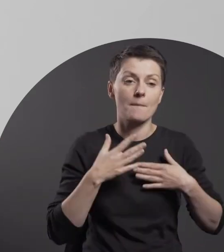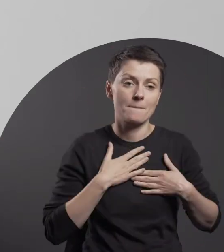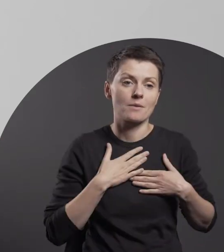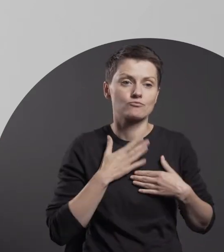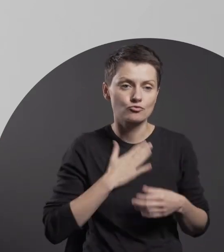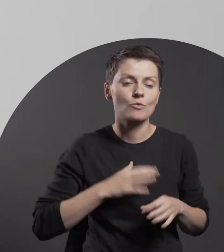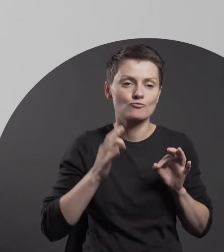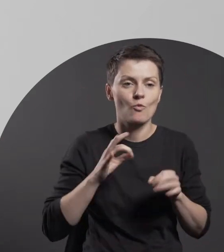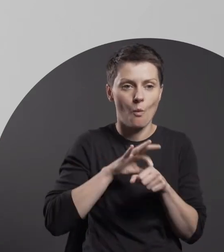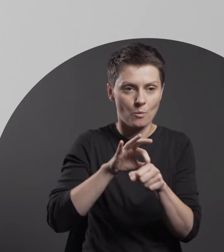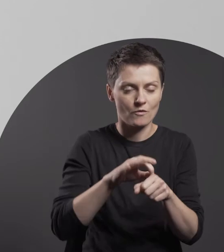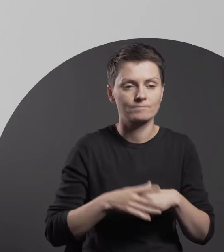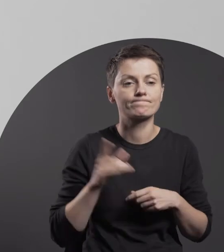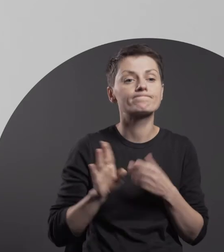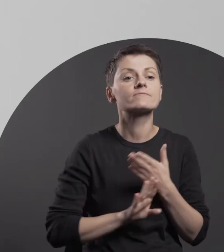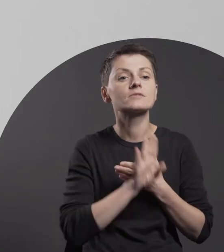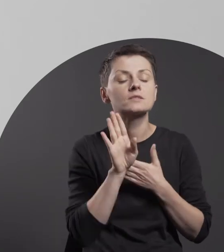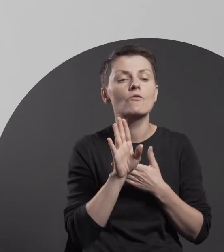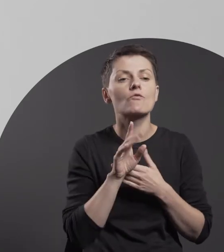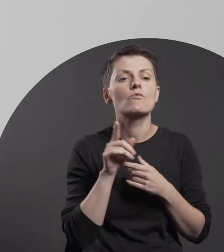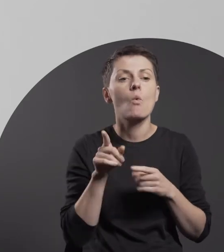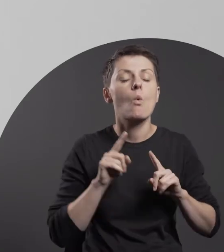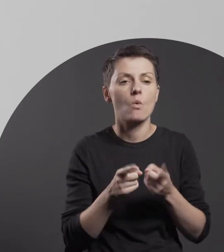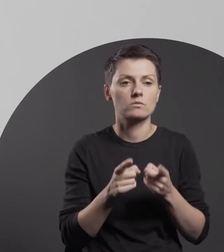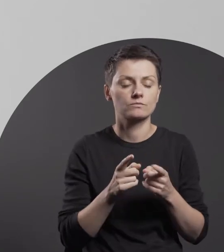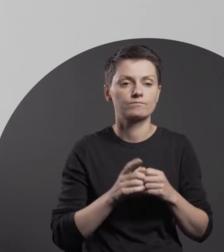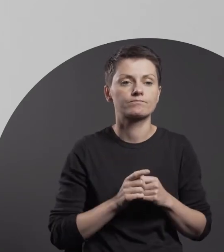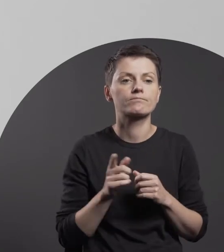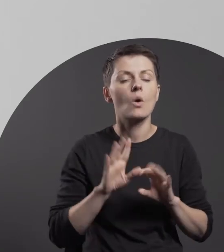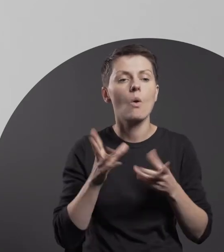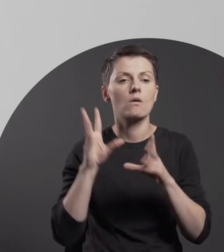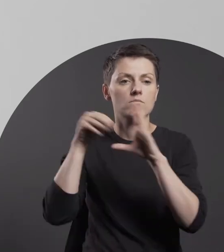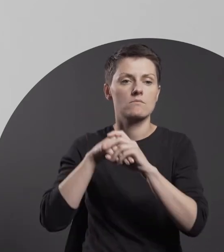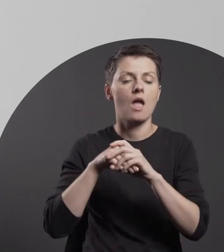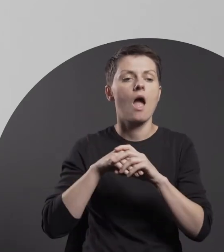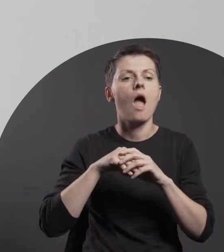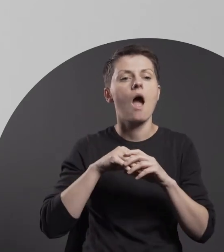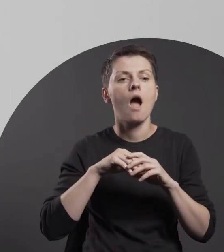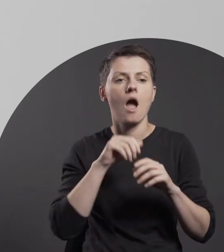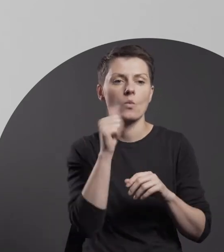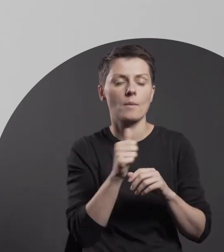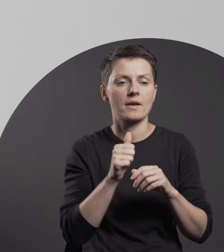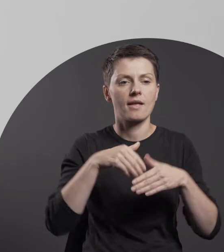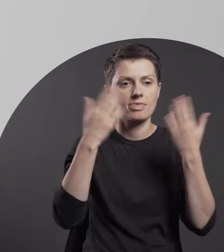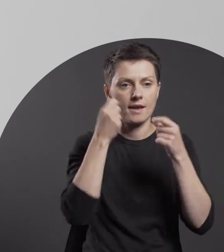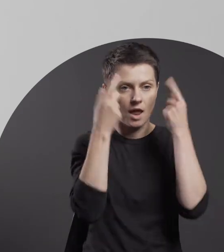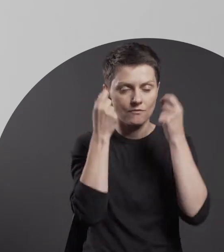The exhibition is organised as part of the 2020 European Days of Artistic Creativity